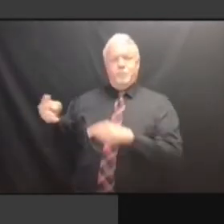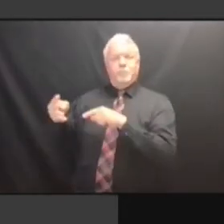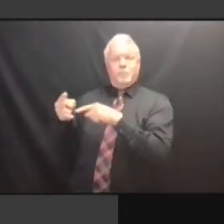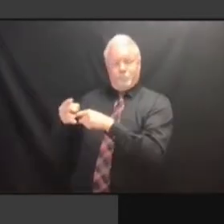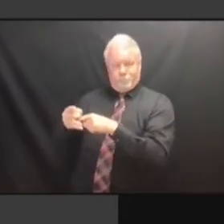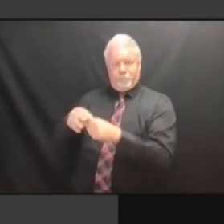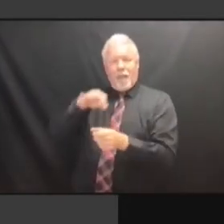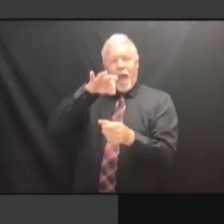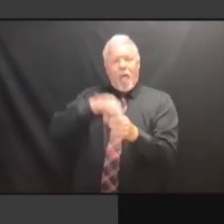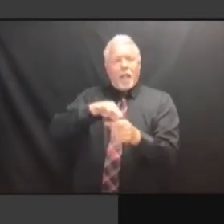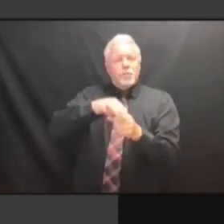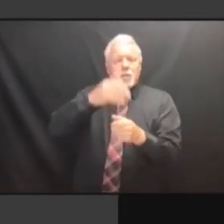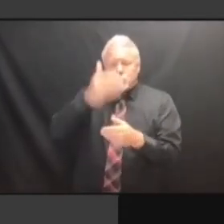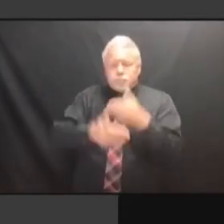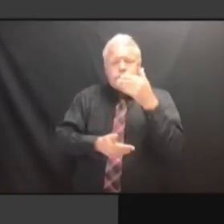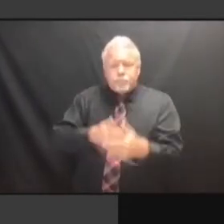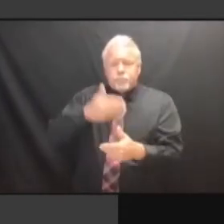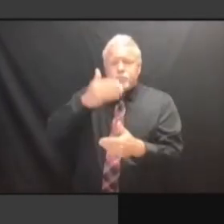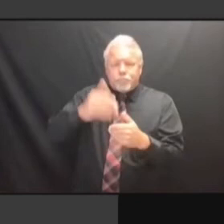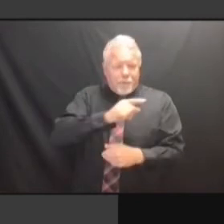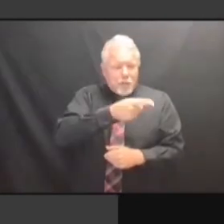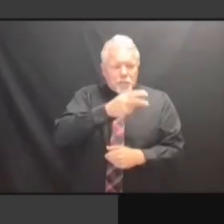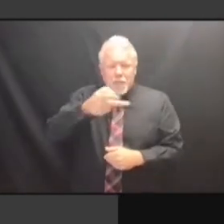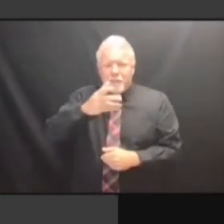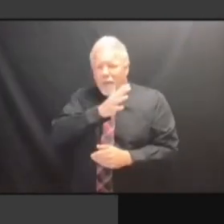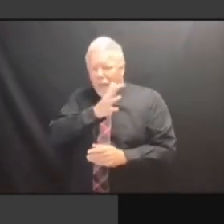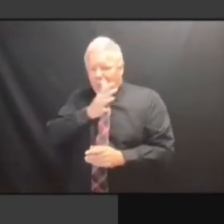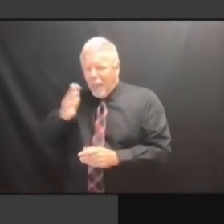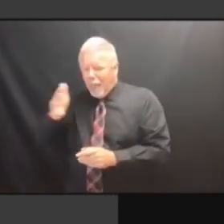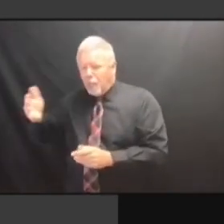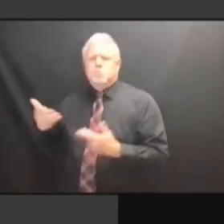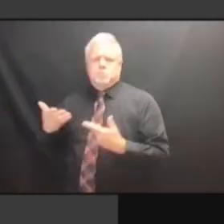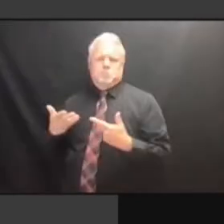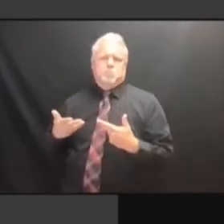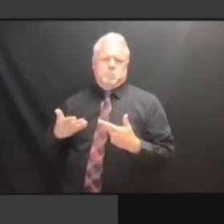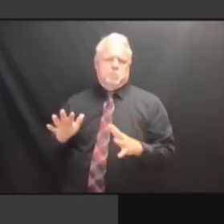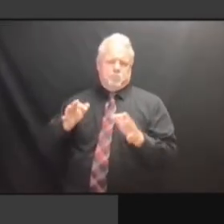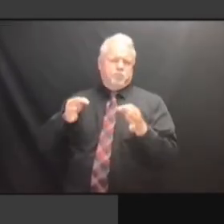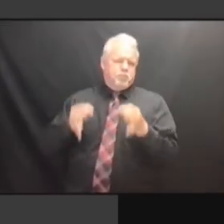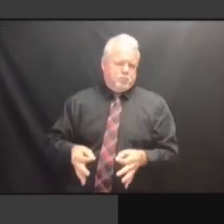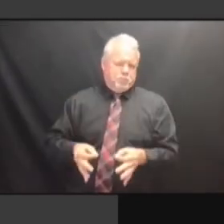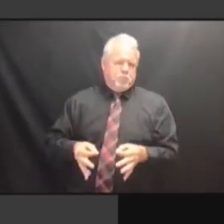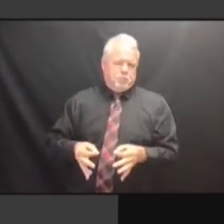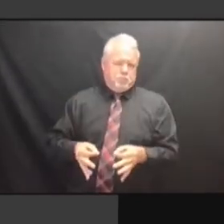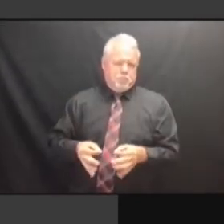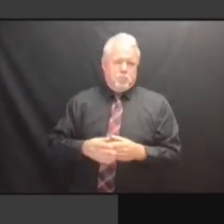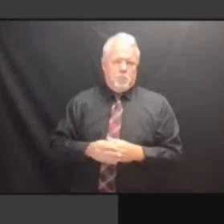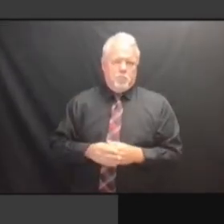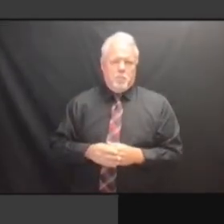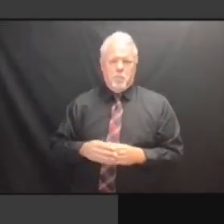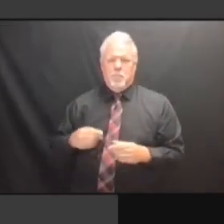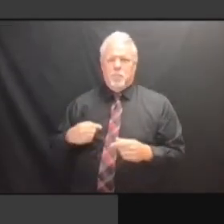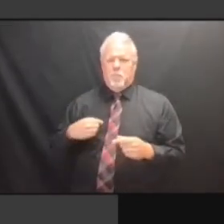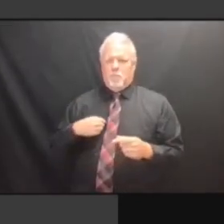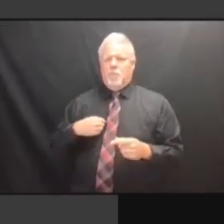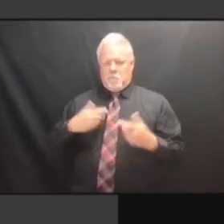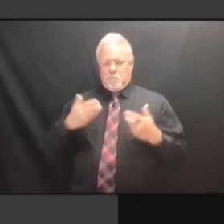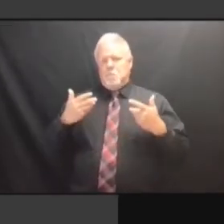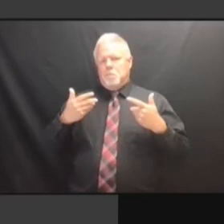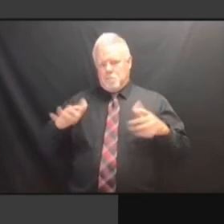COMPLIANCE UNIT WHEN FILINGS OCCUR, SO COMPLIANCE UNIT WHEN FILINGS OCCUR, SO YOU COMPLIANCE UNIT WHEN FILINGS OCCUR, SO YOU UNDERSTAND, COMPLIANCE UNIT WHEN FILINGS OCCUR, SO YOU UNDERSTAND, WHEN OCCUR, SO YOU UNDERSTAND, WHEN OCCUR, SO YOU UNDERSTAND, WHEN WE OCCUR, SO YOU UNDERSTAND, WHEN WE ACTUALLY OCCUR, SO YOU UNDERSTAND, WHEN WE ACTUALLY GET OCCUR, SO YOU UNDERSTAND, WHEN WE ACTUALLY GET PHYSICAL WE ACTUALLY GET PHYSICAL WE ACTUALLY GET PHYSICAL DOCUMENTS. DOCUMENTS. DOCUMENTS. BECAUSE DOCUMENTS. BECAUSE THAT'S DOCUMENTS. BECAUSE THAT'S ONE DOCUMENTS. BECAUSE THAT'S ONE OF DOCUMENTS. BECAUSE THAT'S ONE OF THE DOCUMENTS. BECAUSE THAT'S ONE OF THE THINGS BECAUSE THAT'S ONE OF THE THINGS BECAUSE THAT'S ONE OF THE THINGS WE BECAUSE THAT'S ONE OF THE THINGS WE DO BECAUSE THAT'S ONE OF THE THINGS WE DO -- BECAUSE THAT'S ONE OF THE THINGS WE DO -- I BECAUSE THAT'S ONE OF THE THINGS WE DO -- I WOULDN'T BECAUSE THAT'S ONE OF THE THINGS WE DO -- I WOULDN'T SAY BECAUSE THAT'S ONE OF THE THINGS WE DO -- I WOULDN'T SAY A WE DO -- I WOULDN'T SAY A